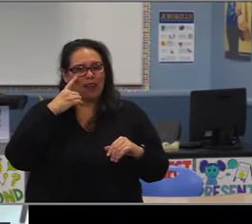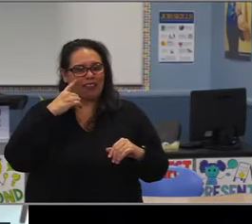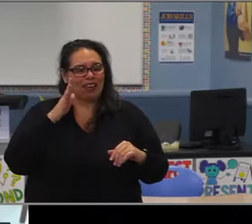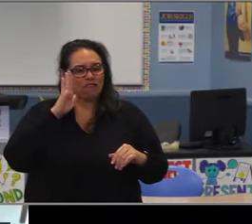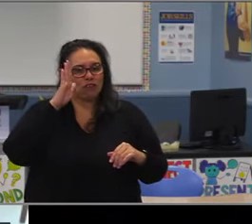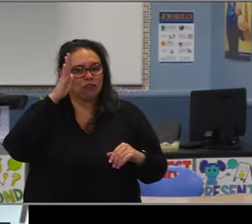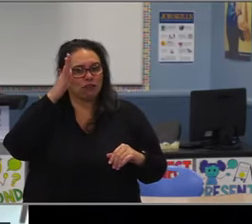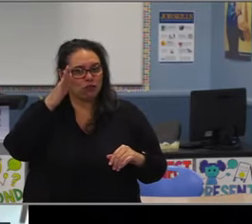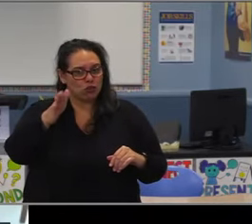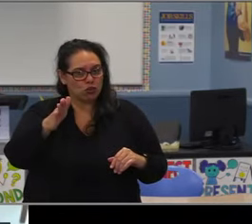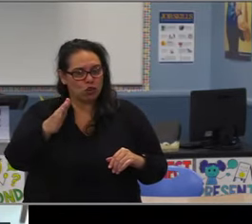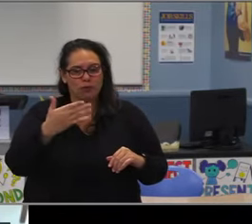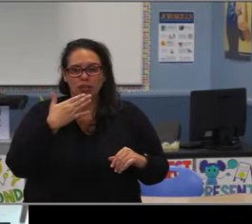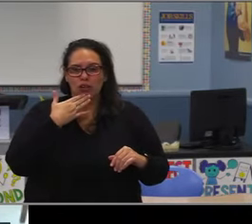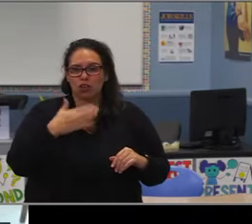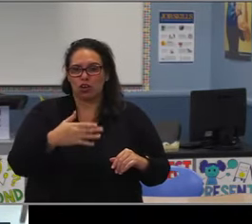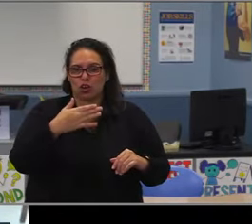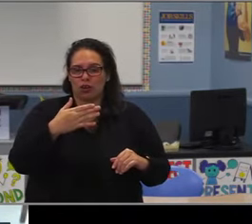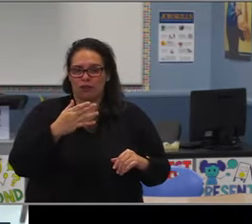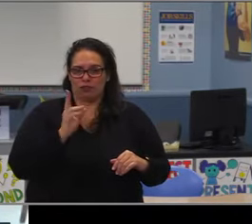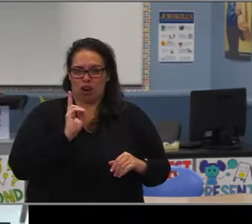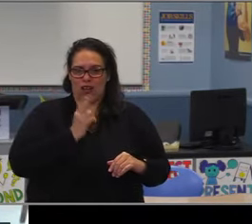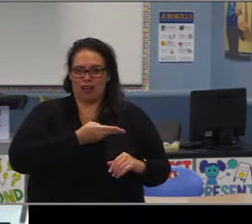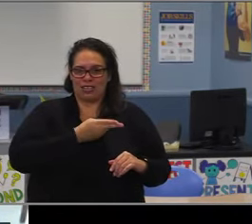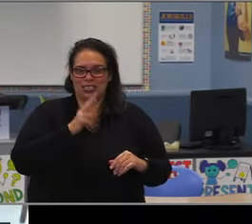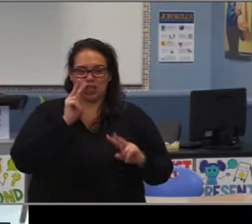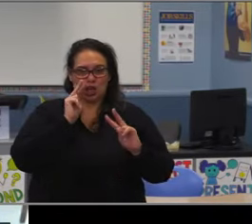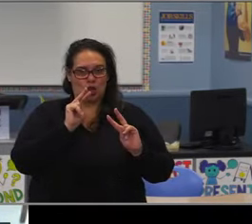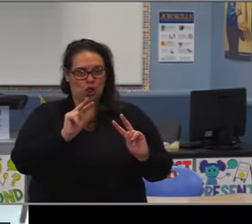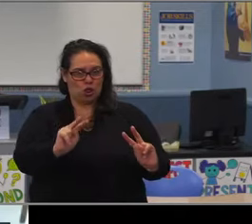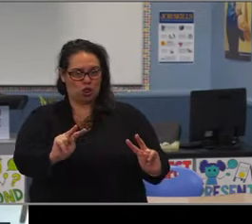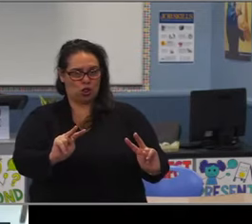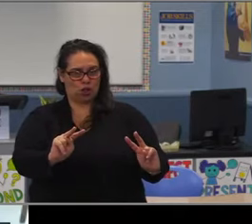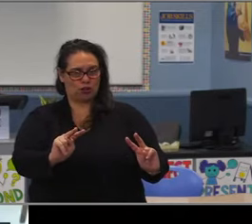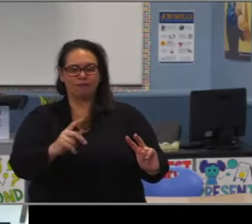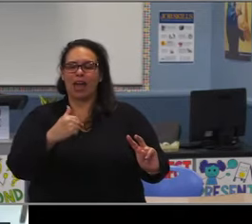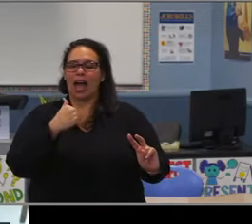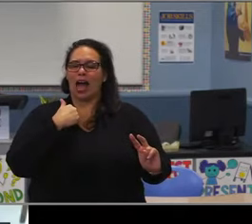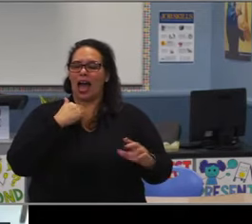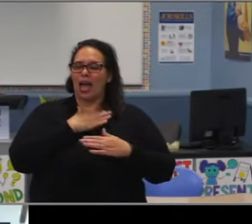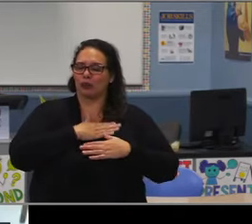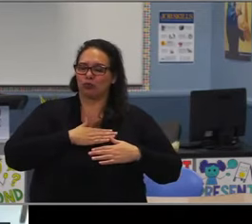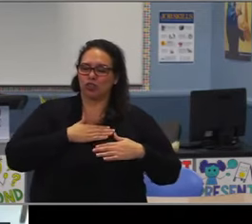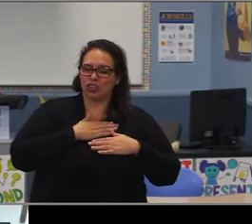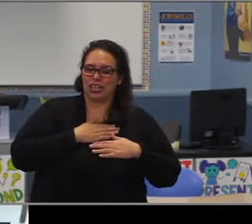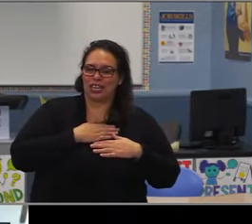and supporting them in the program. So offering a Math 6 Accelerated development course,